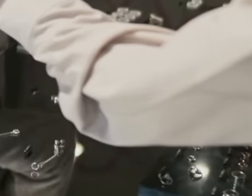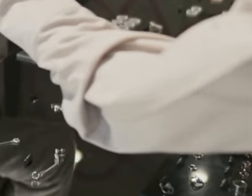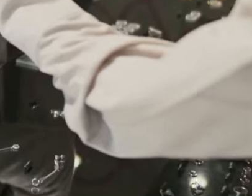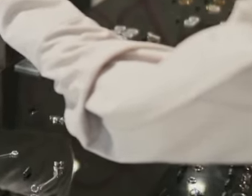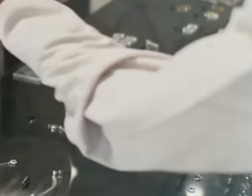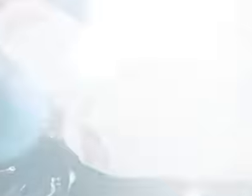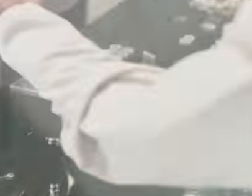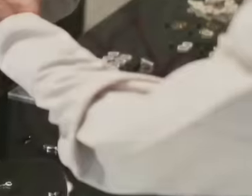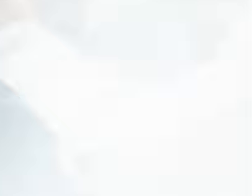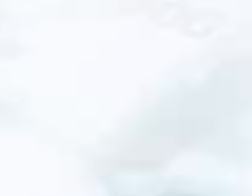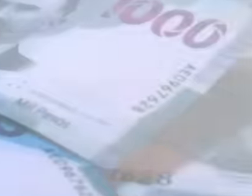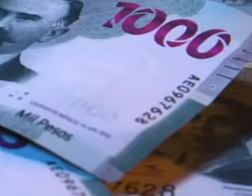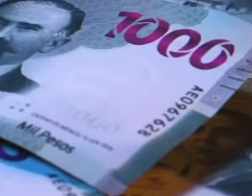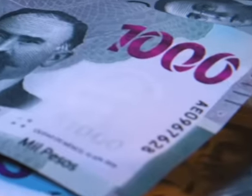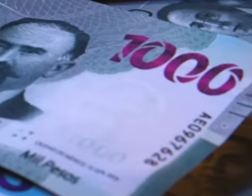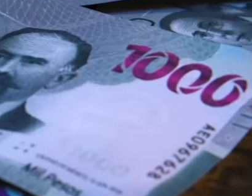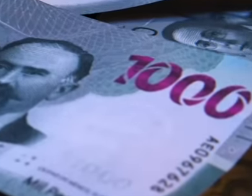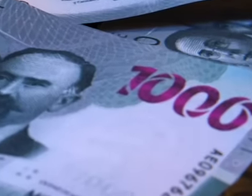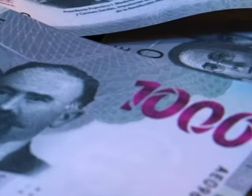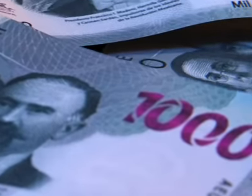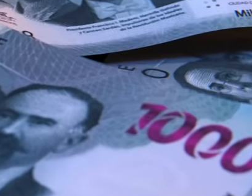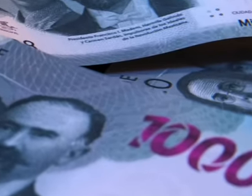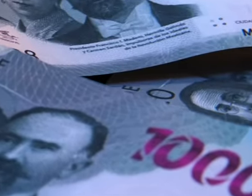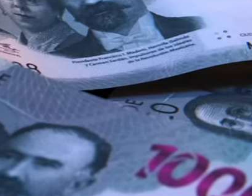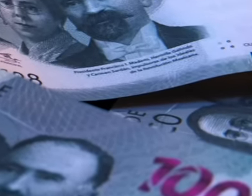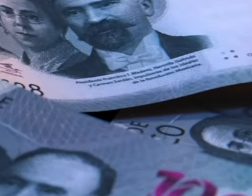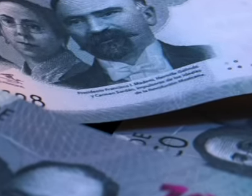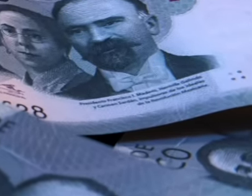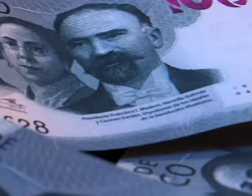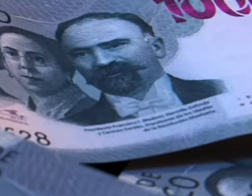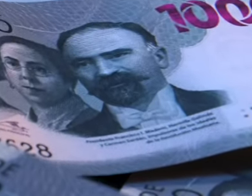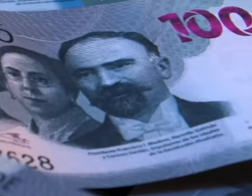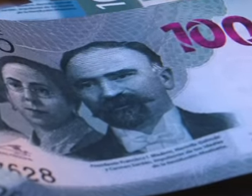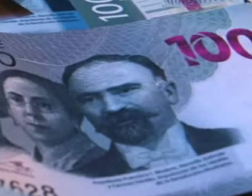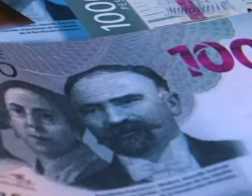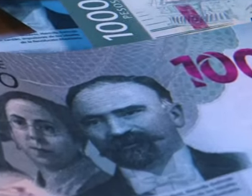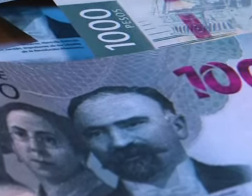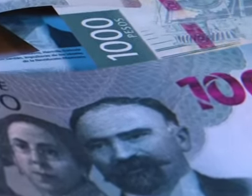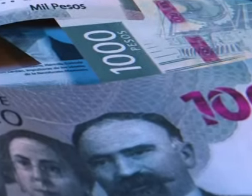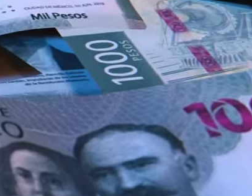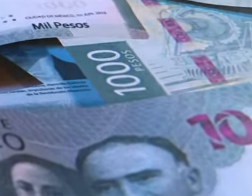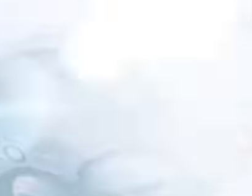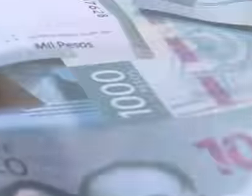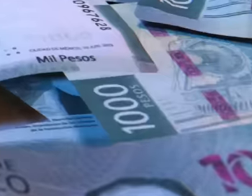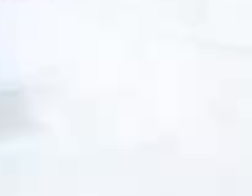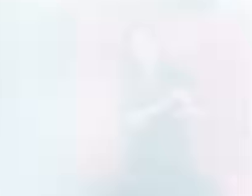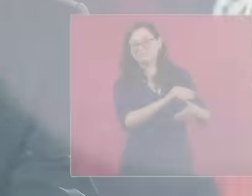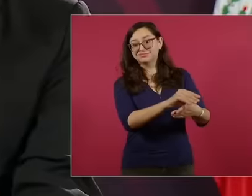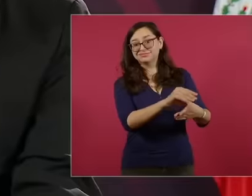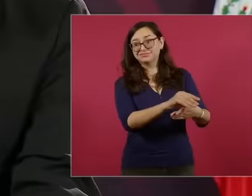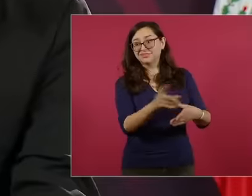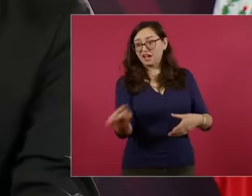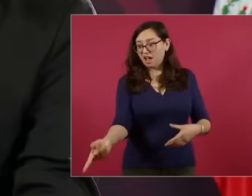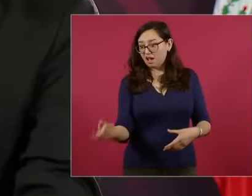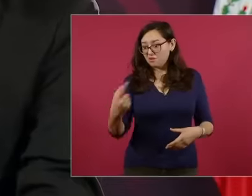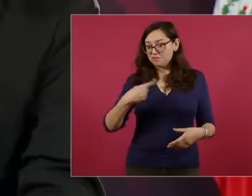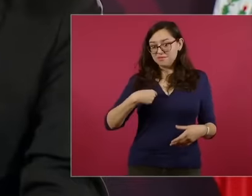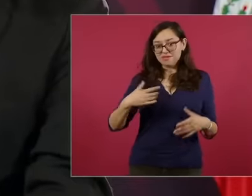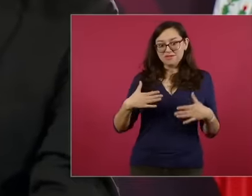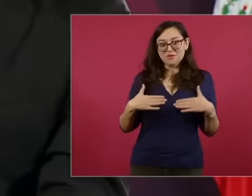so that these privileges are not taken away. But today things have already changed, the people